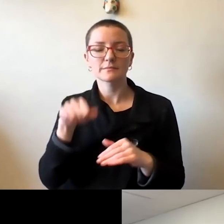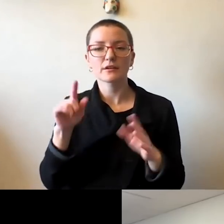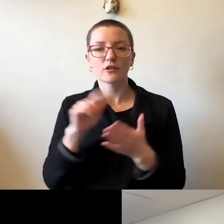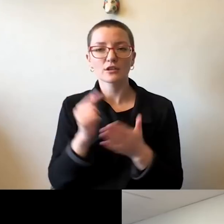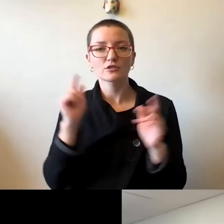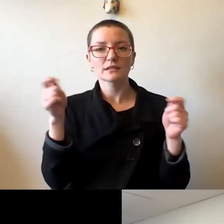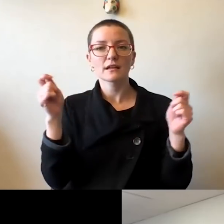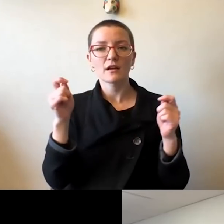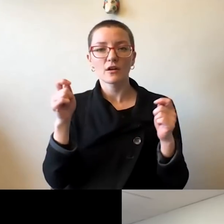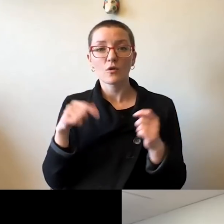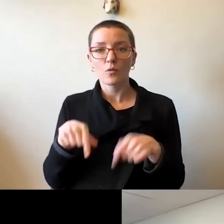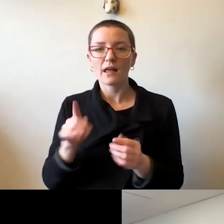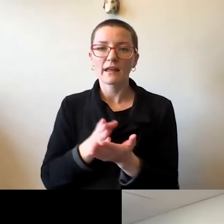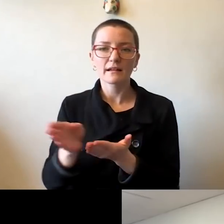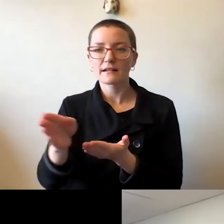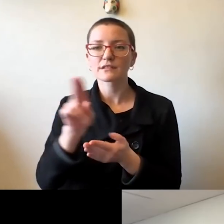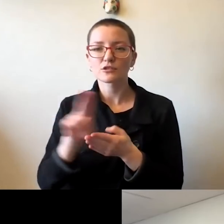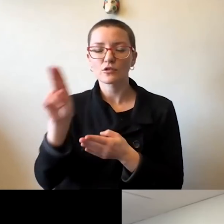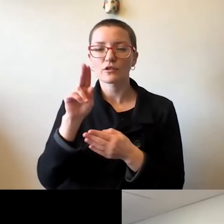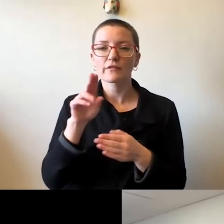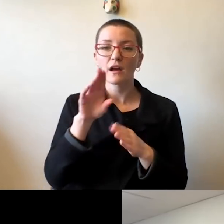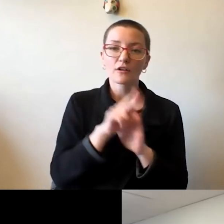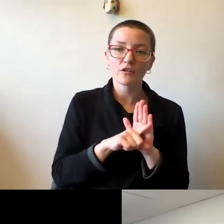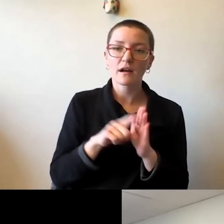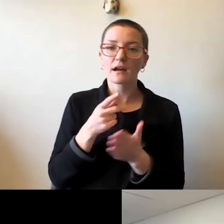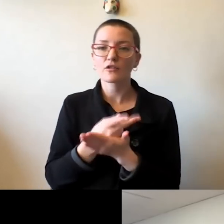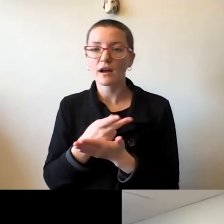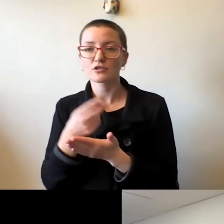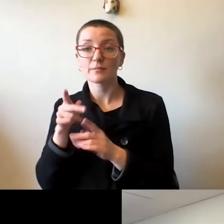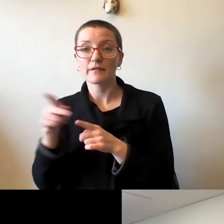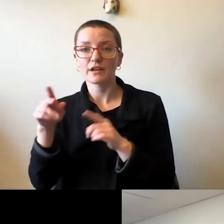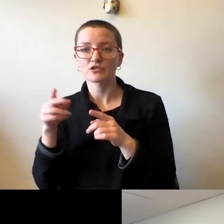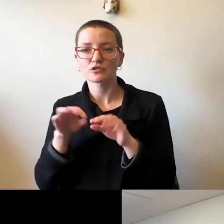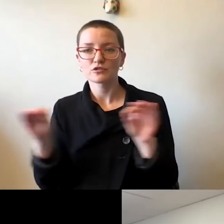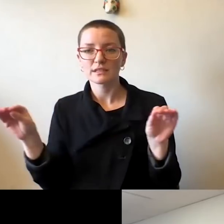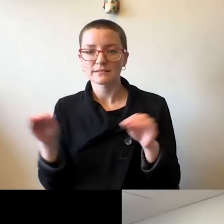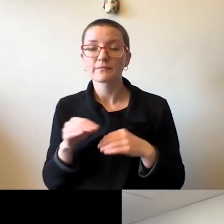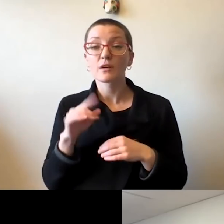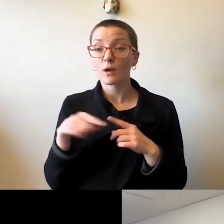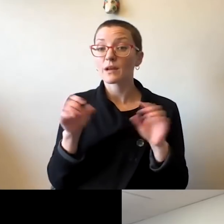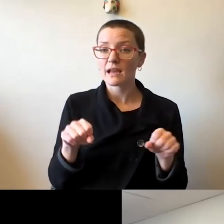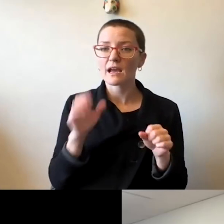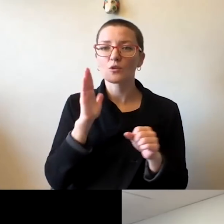for undergraduates and graduates and professional degrees. So as soon as we can, we will do it. Andreas Cangellaris: Excellent.